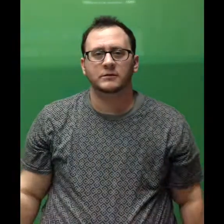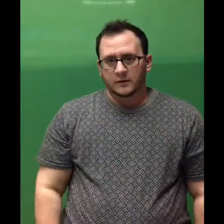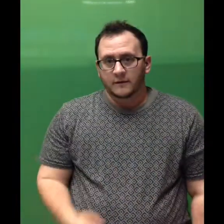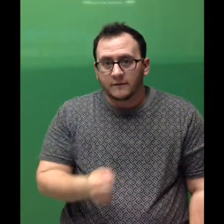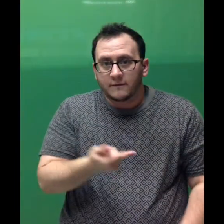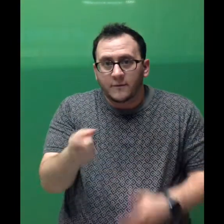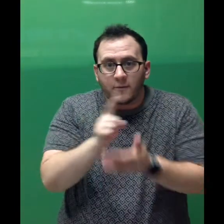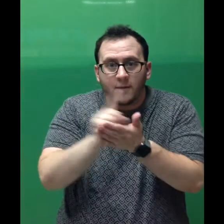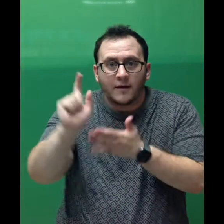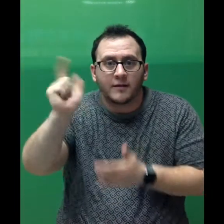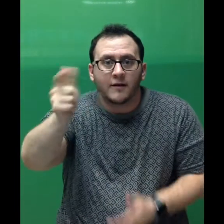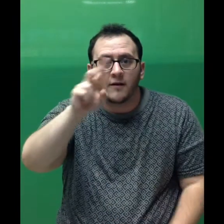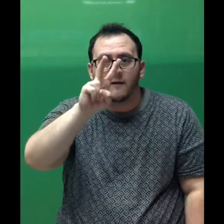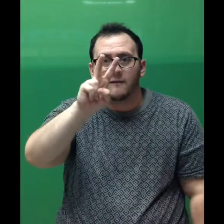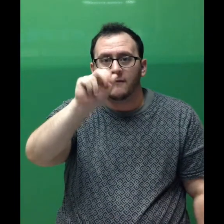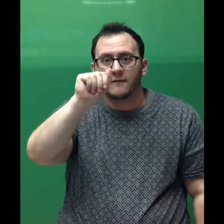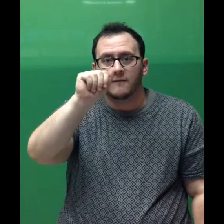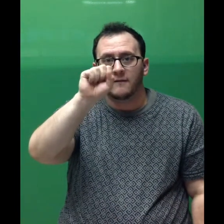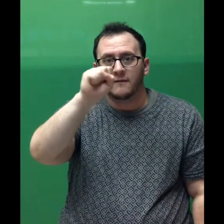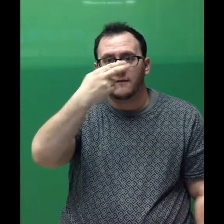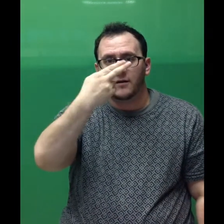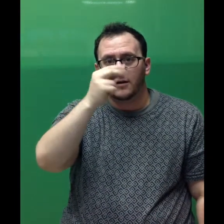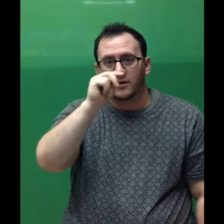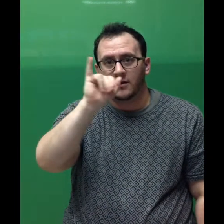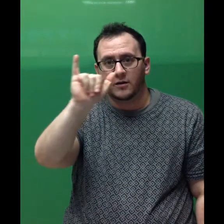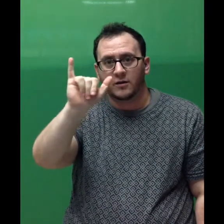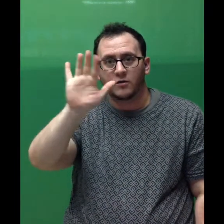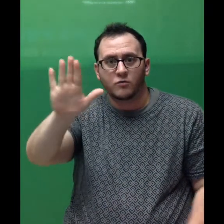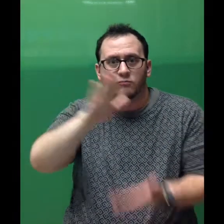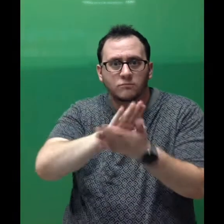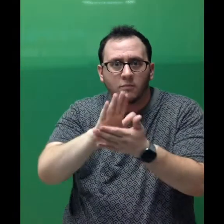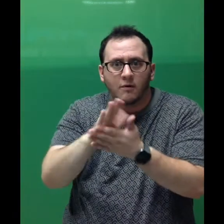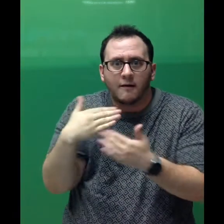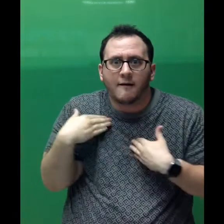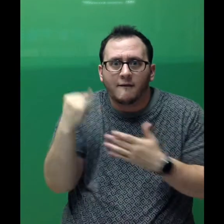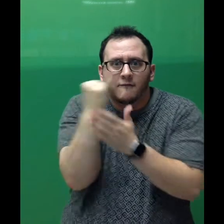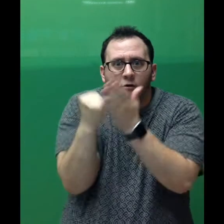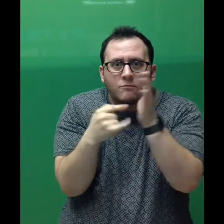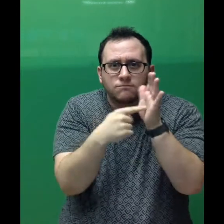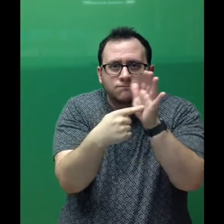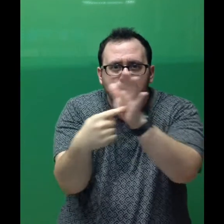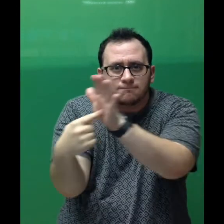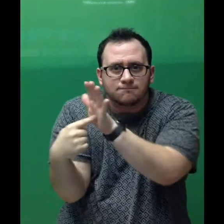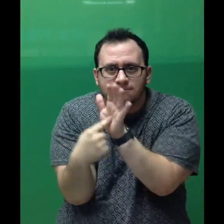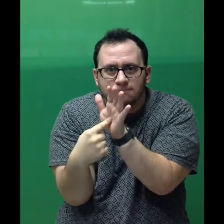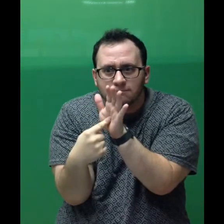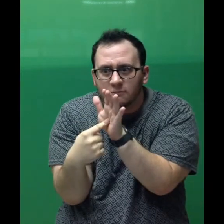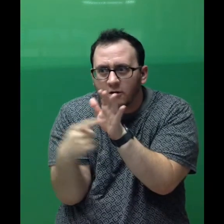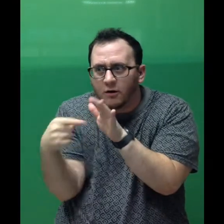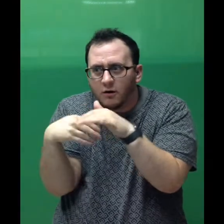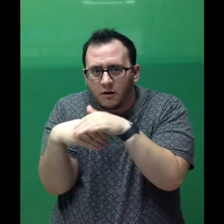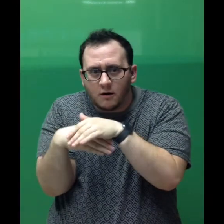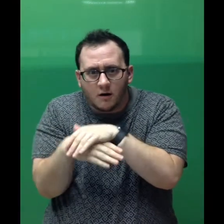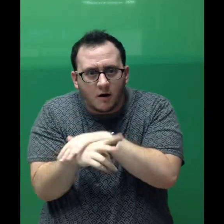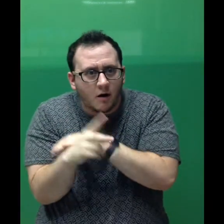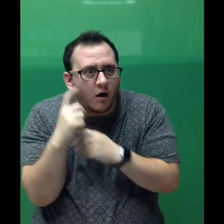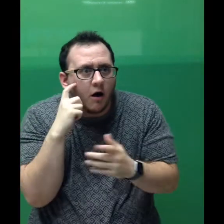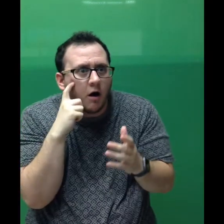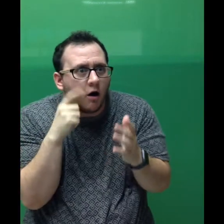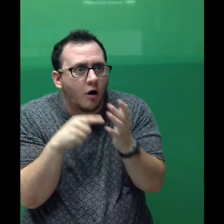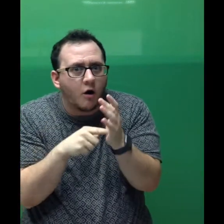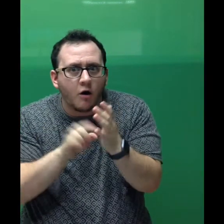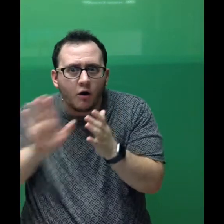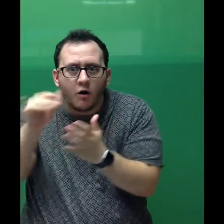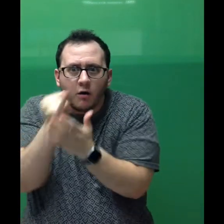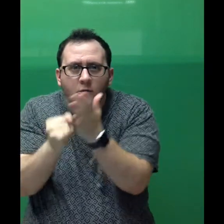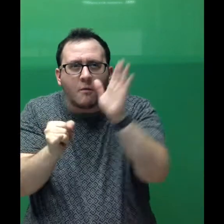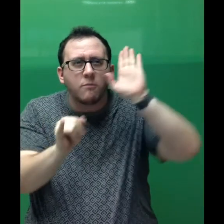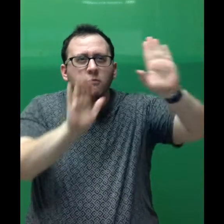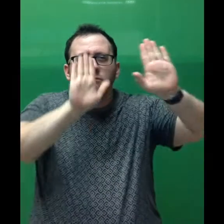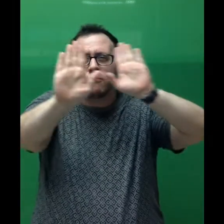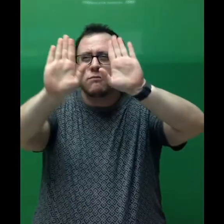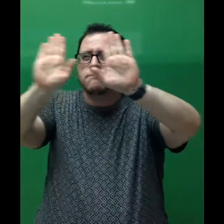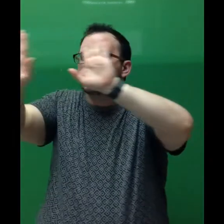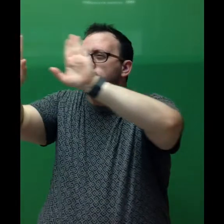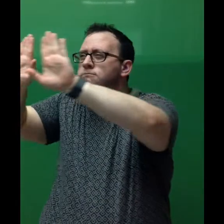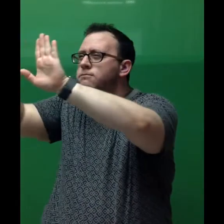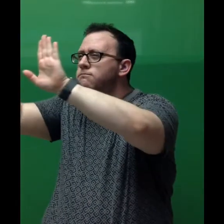At the school art show a few weeks later,